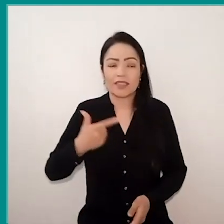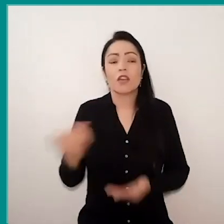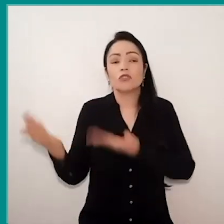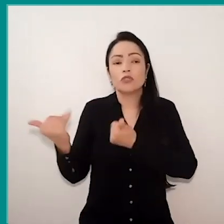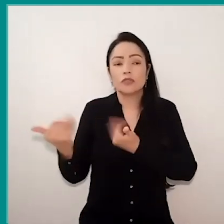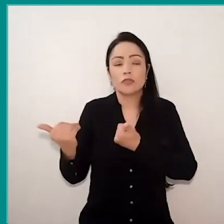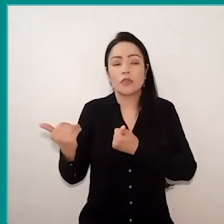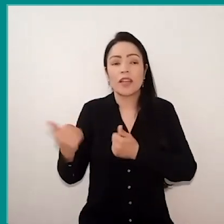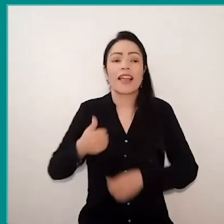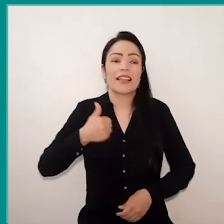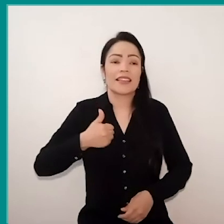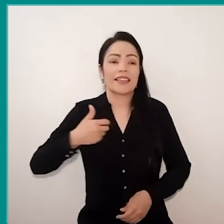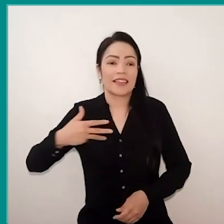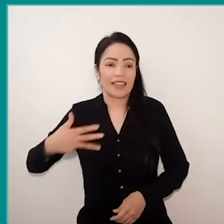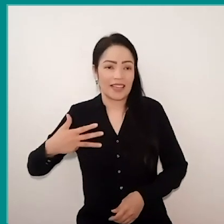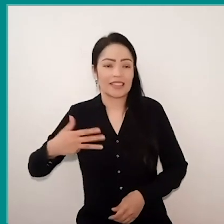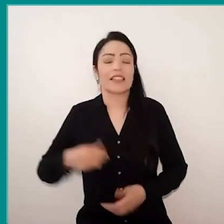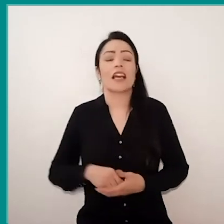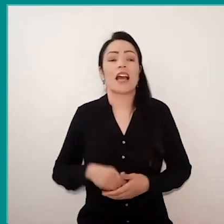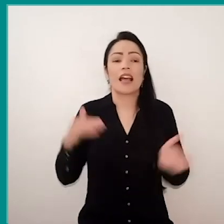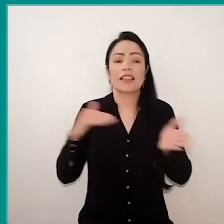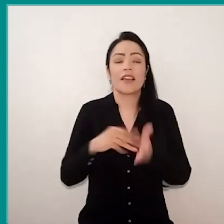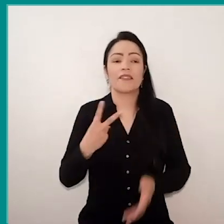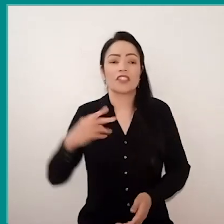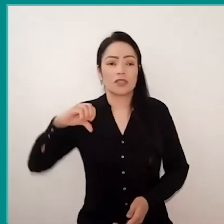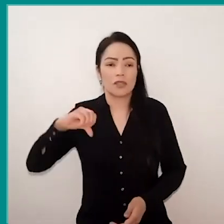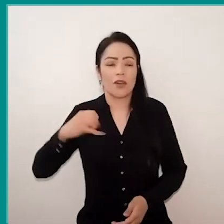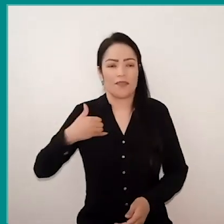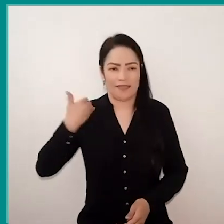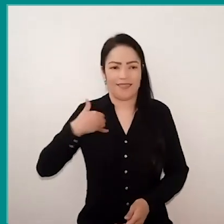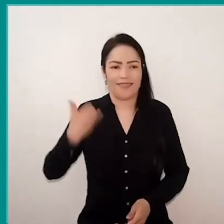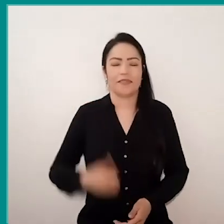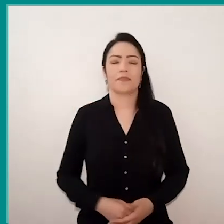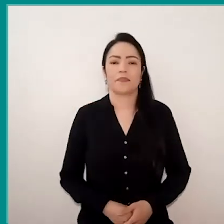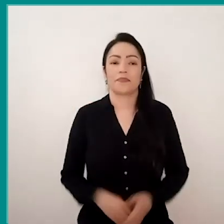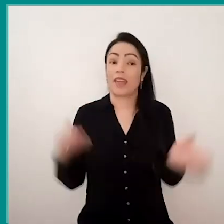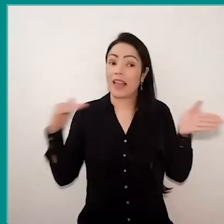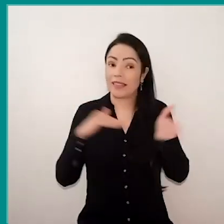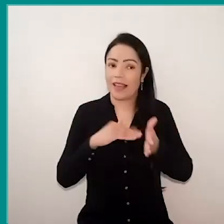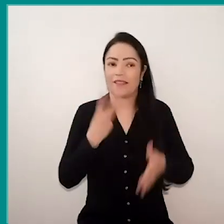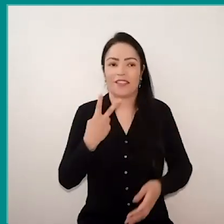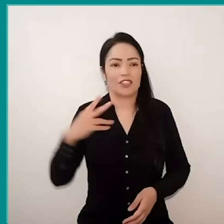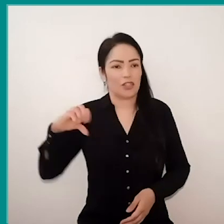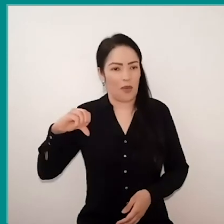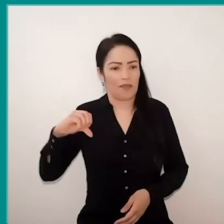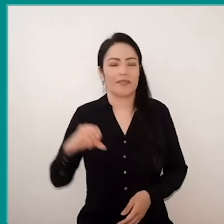according to the criteria, up to 29 years old. So, we are talking about teenagers and young people.